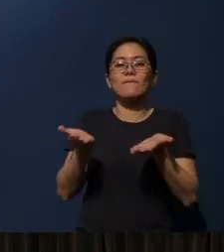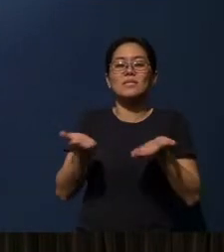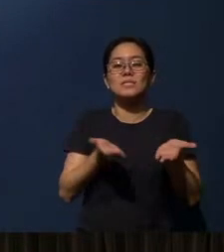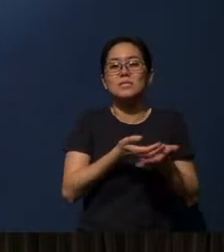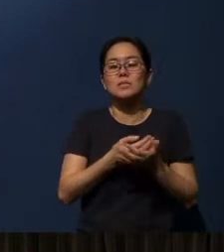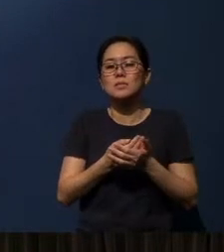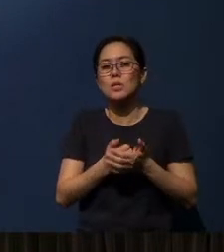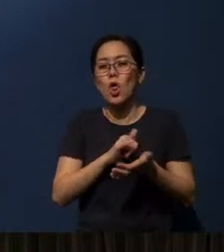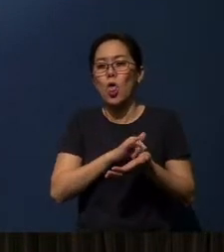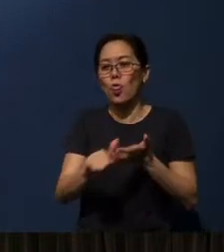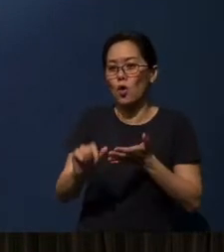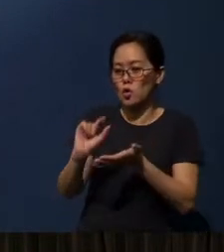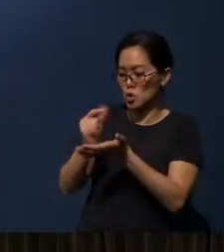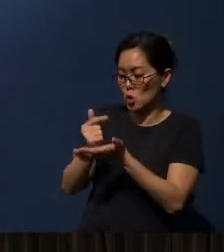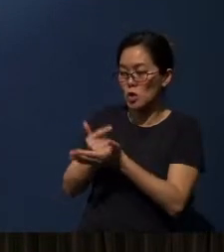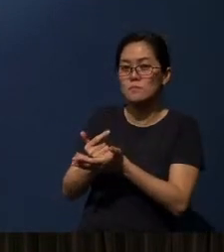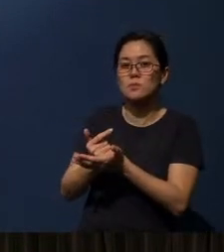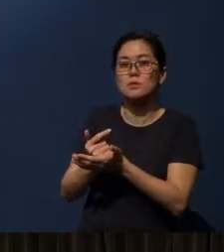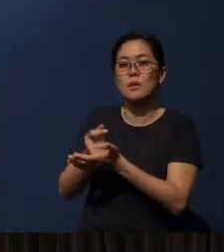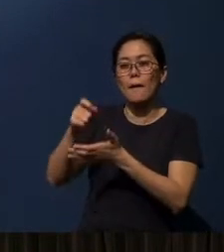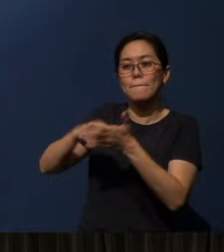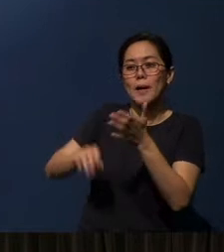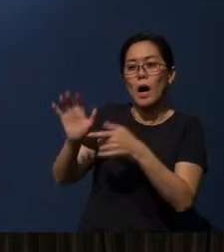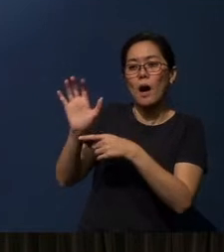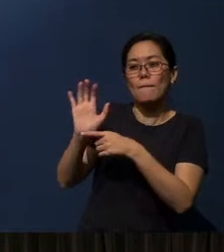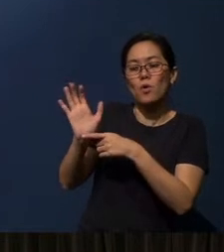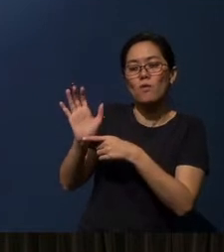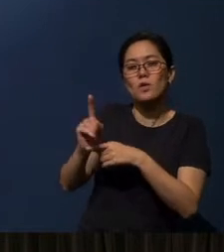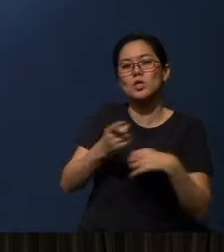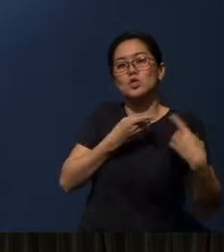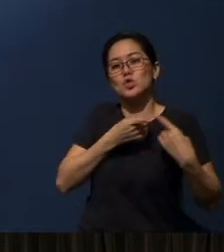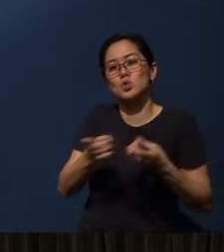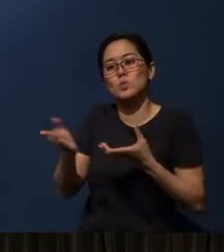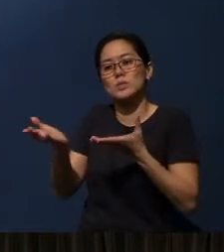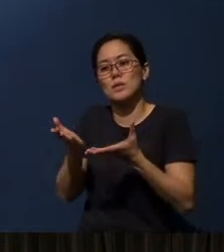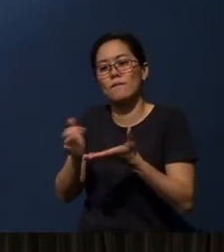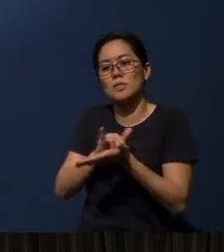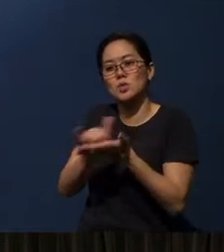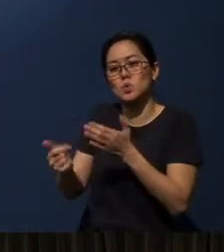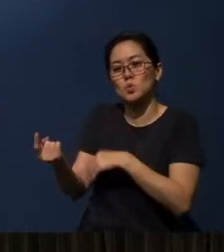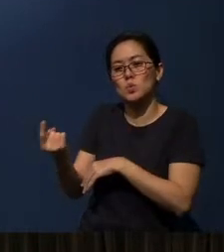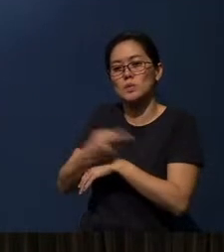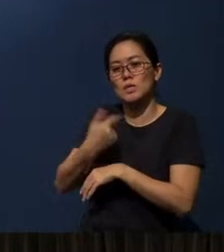Those gospel of Mark movies will be shown during the service on those days and we will not have discussions.